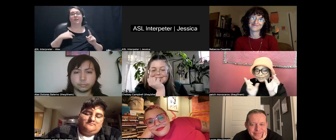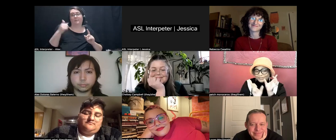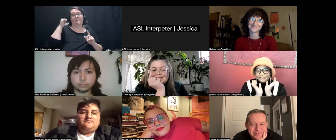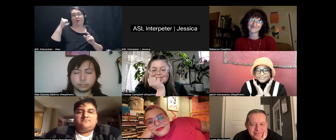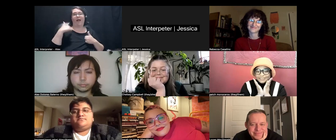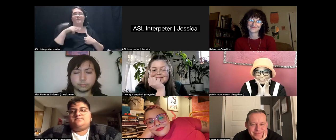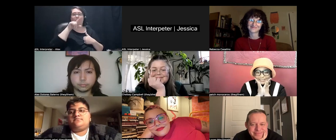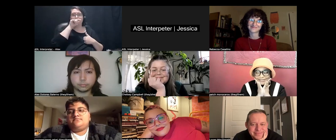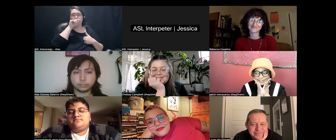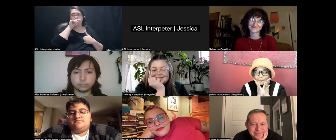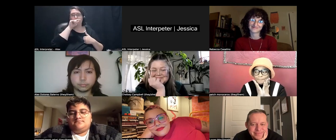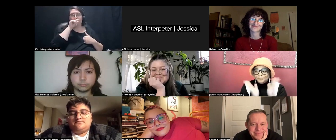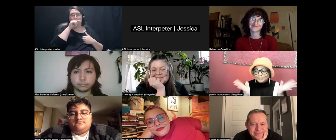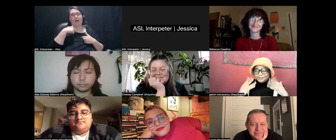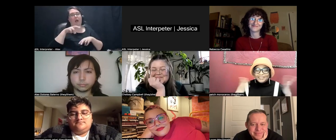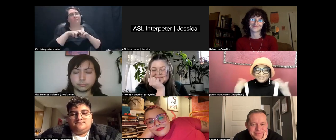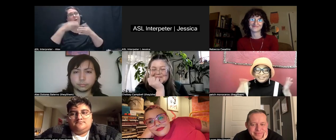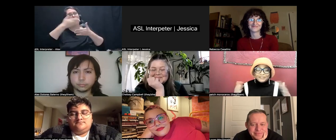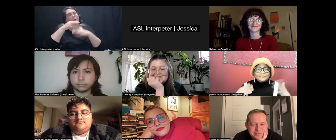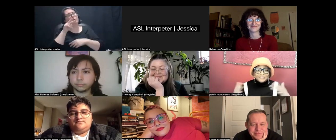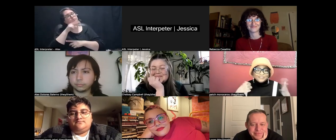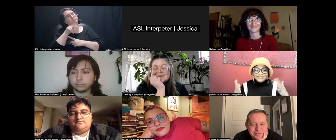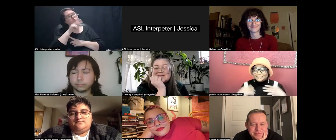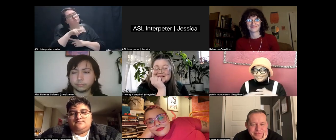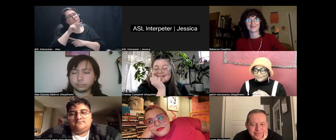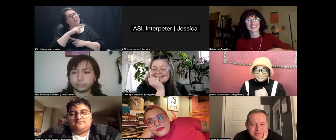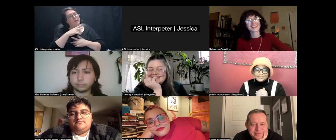in through the little window and I sit there and I watch them. And then I get like really flustered and I send